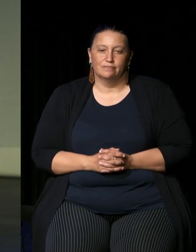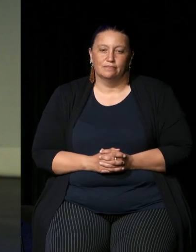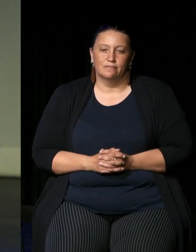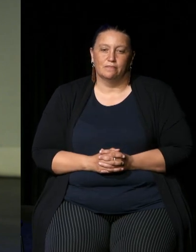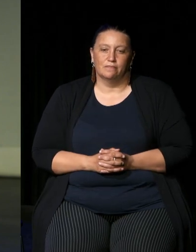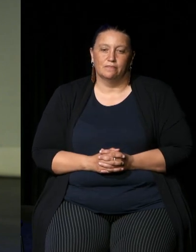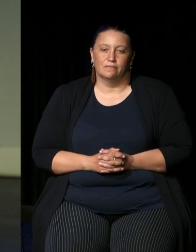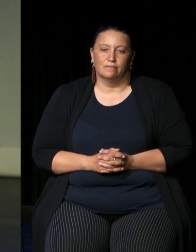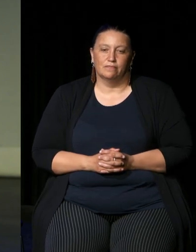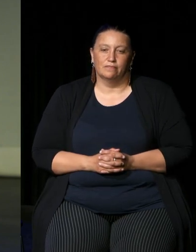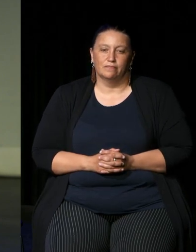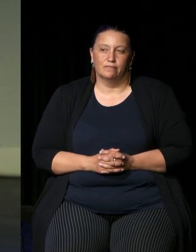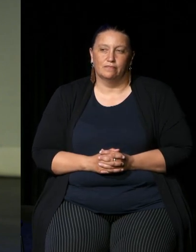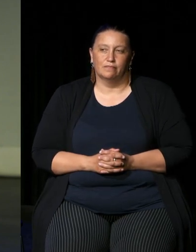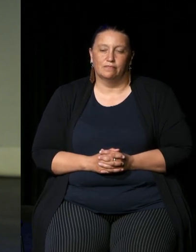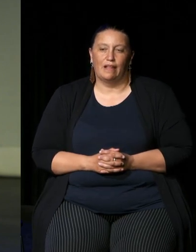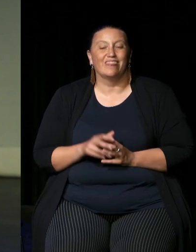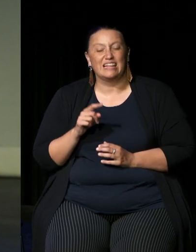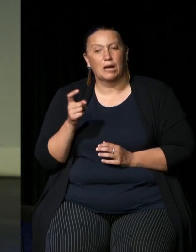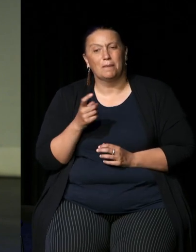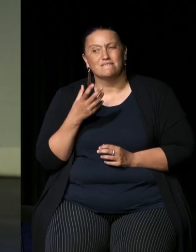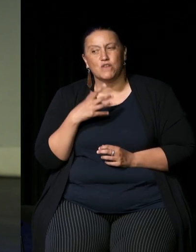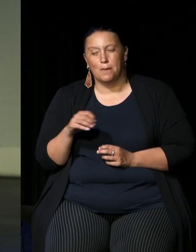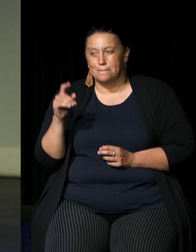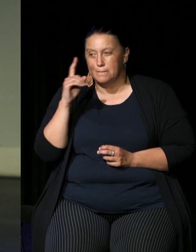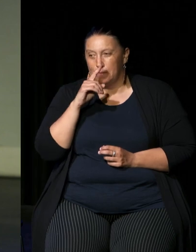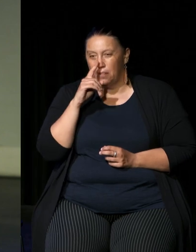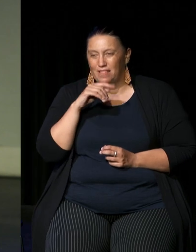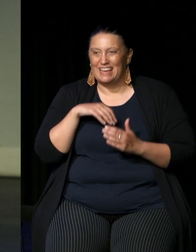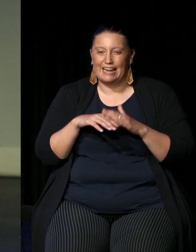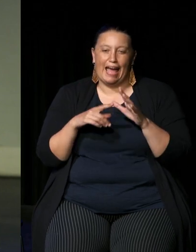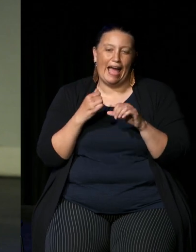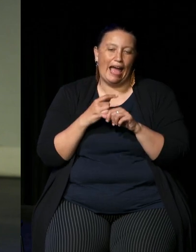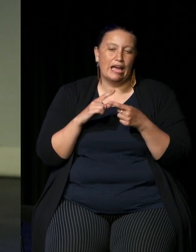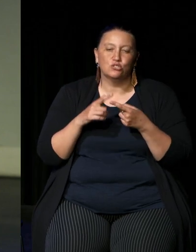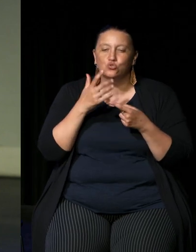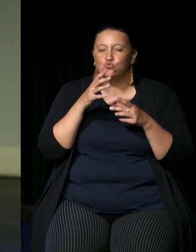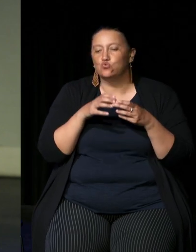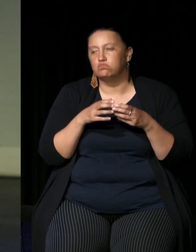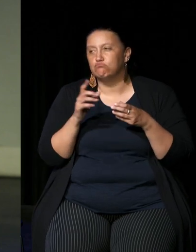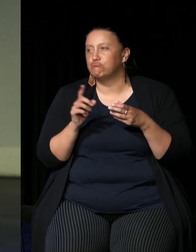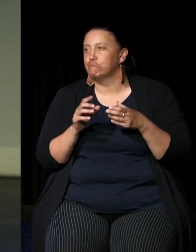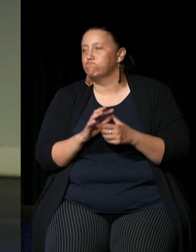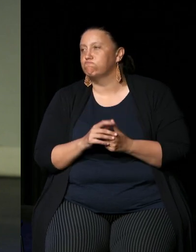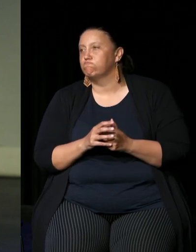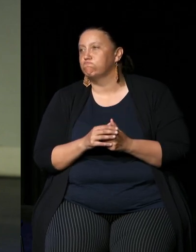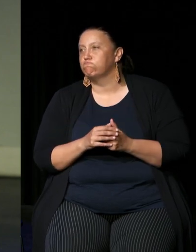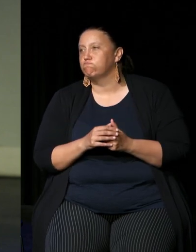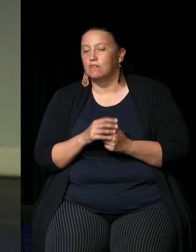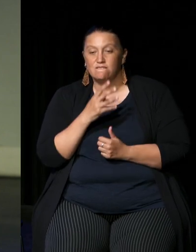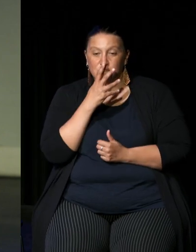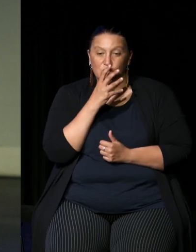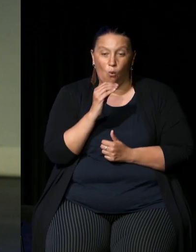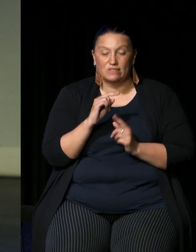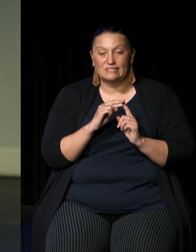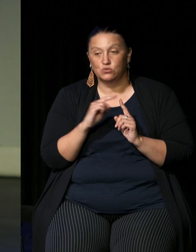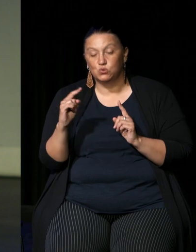and that's coming from people in an age group say um between 40 and 50.